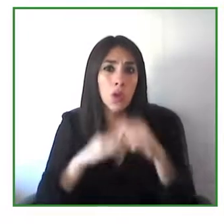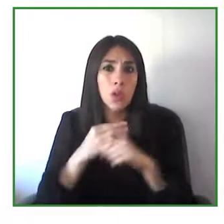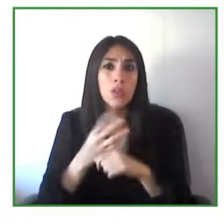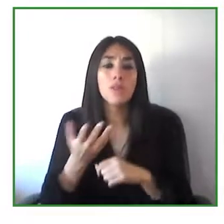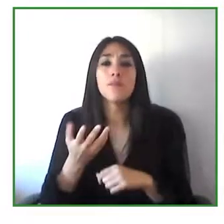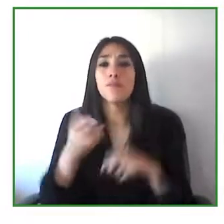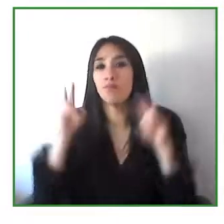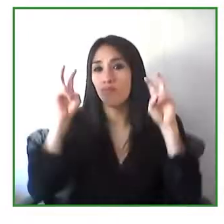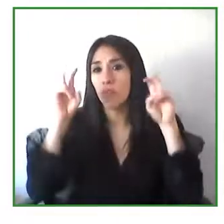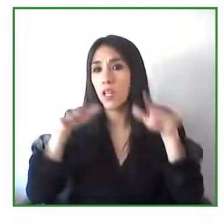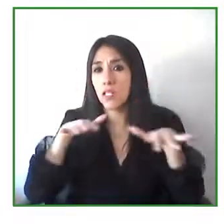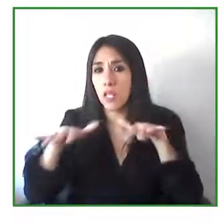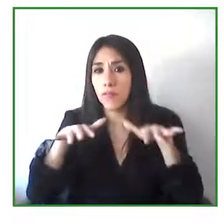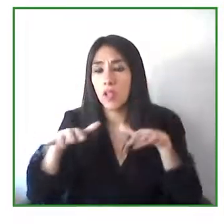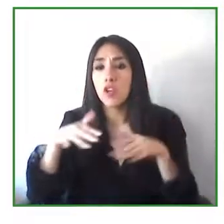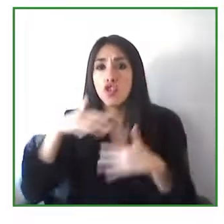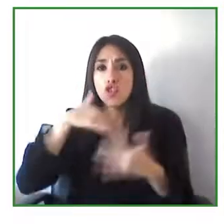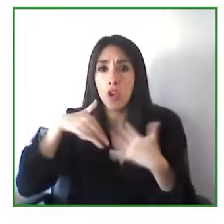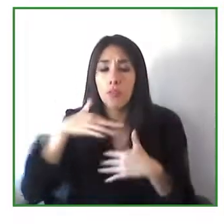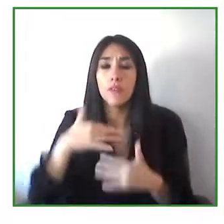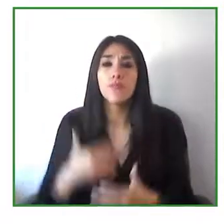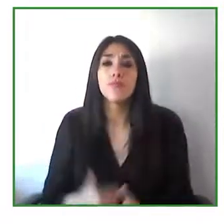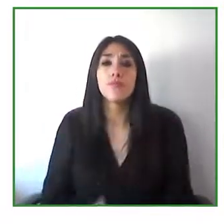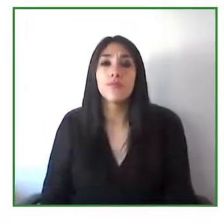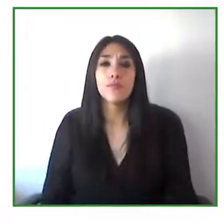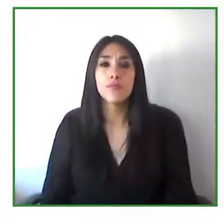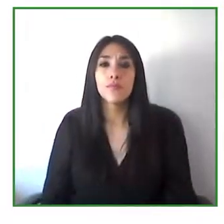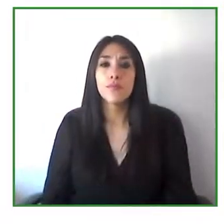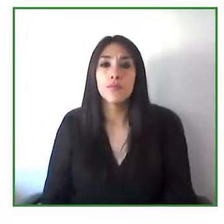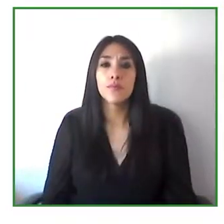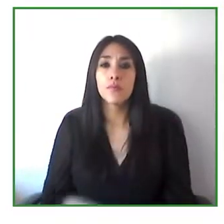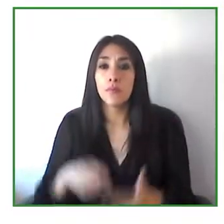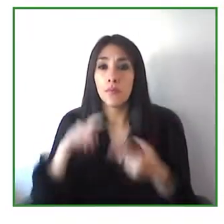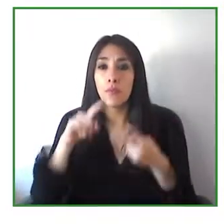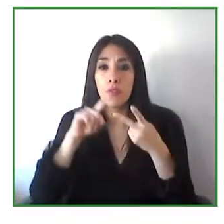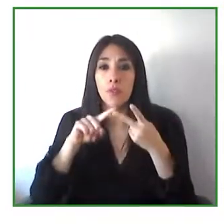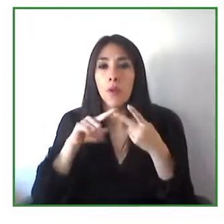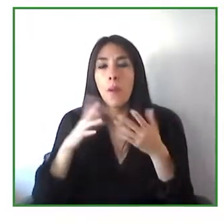emergency services education, websites and so on and so forth or